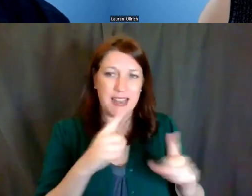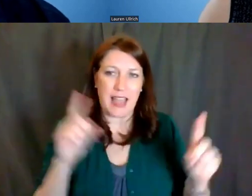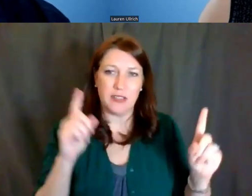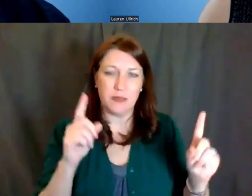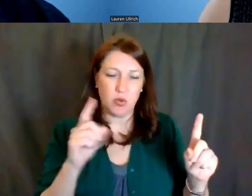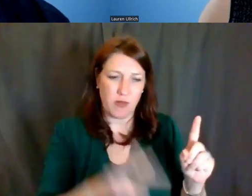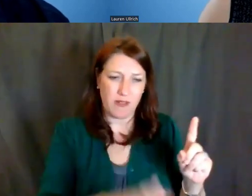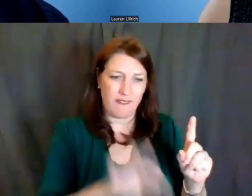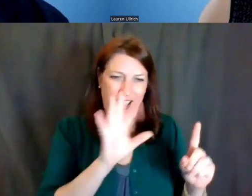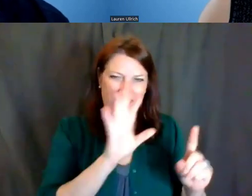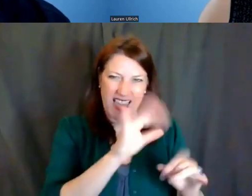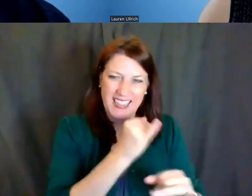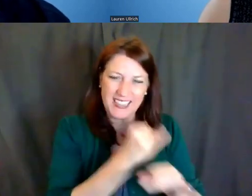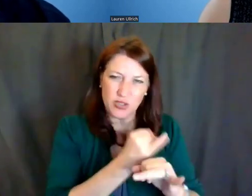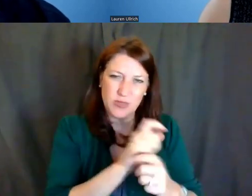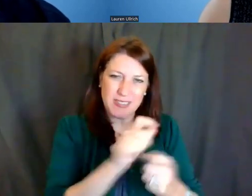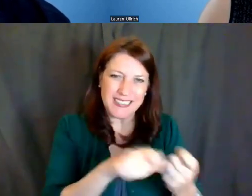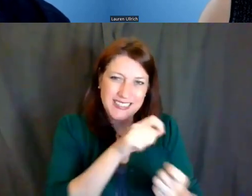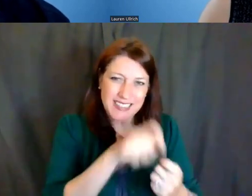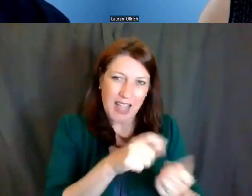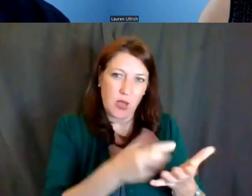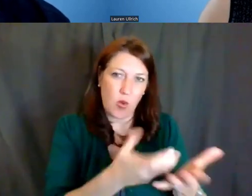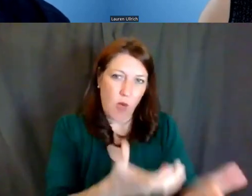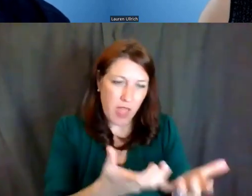is looking for in their programs.